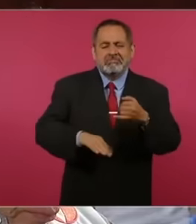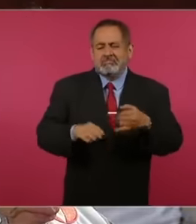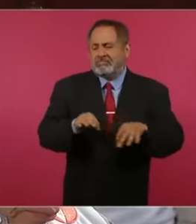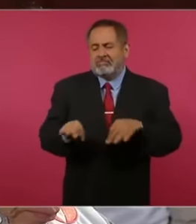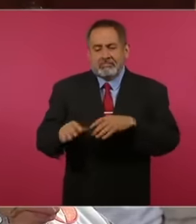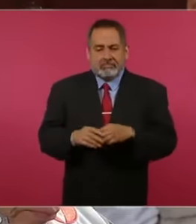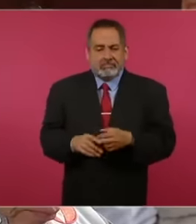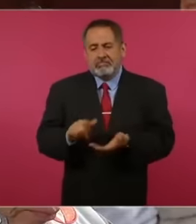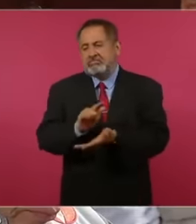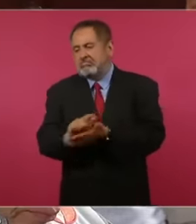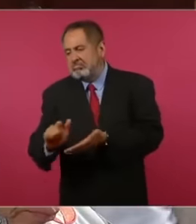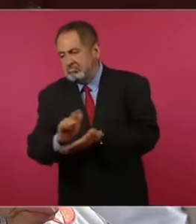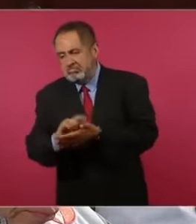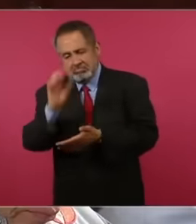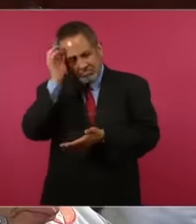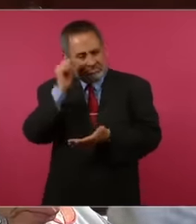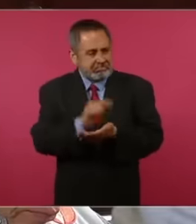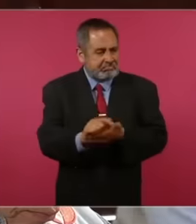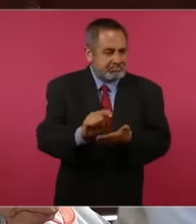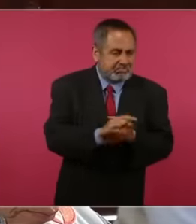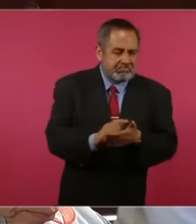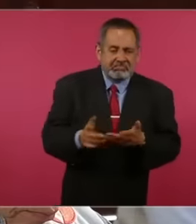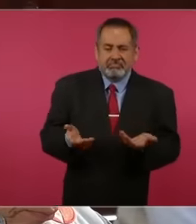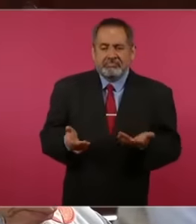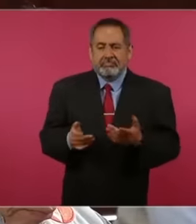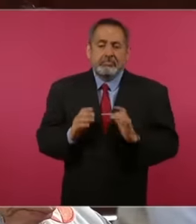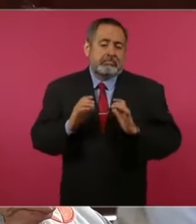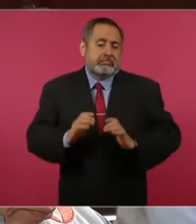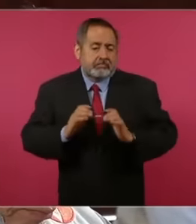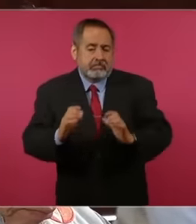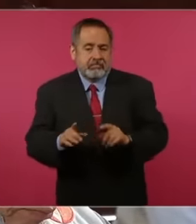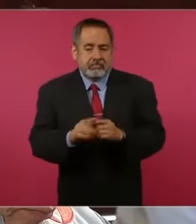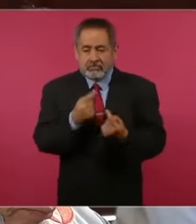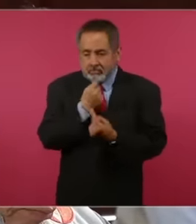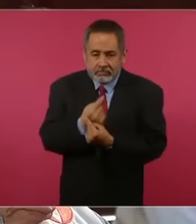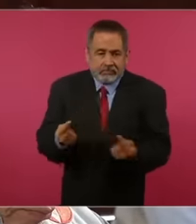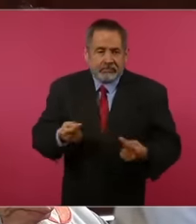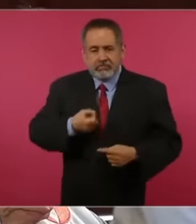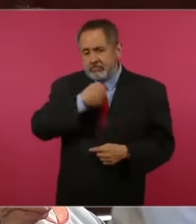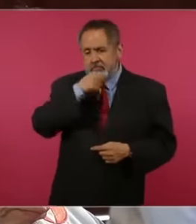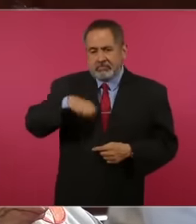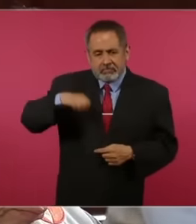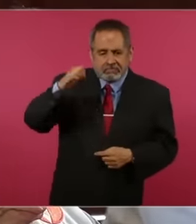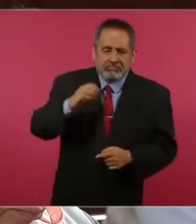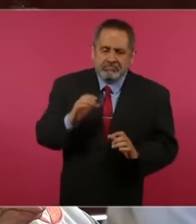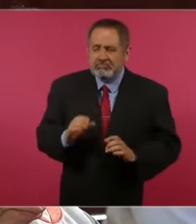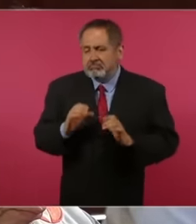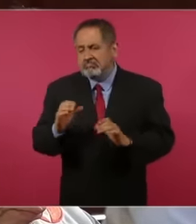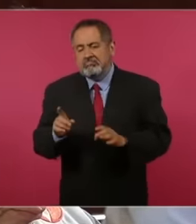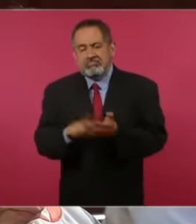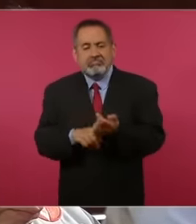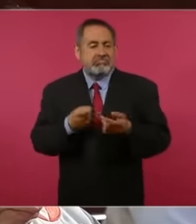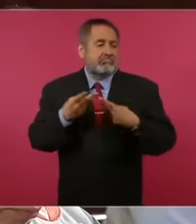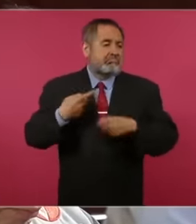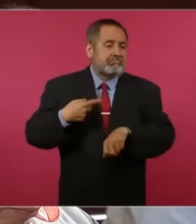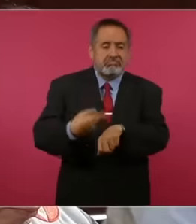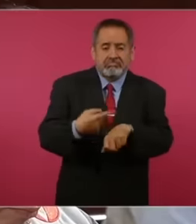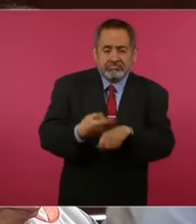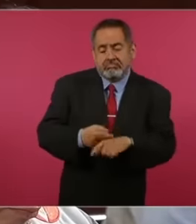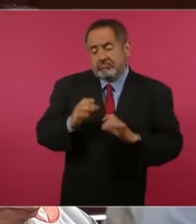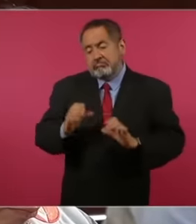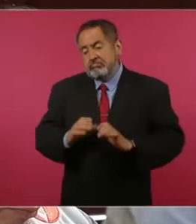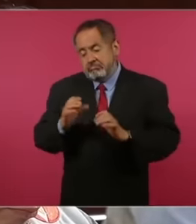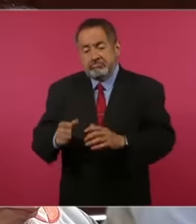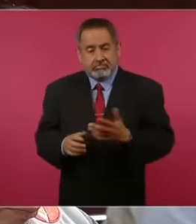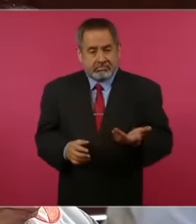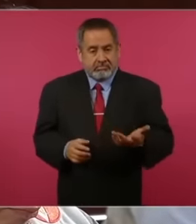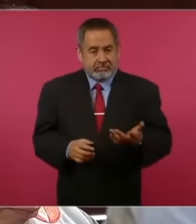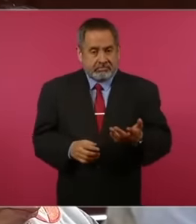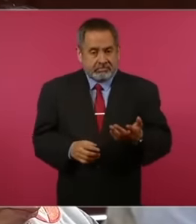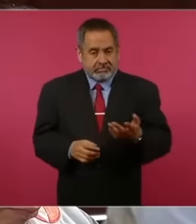cleaning, care, care for children, the elderly, sick people, the the the third could be in the